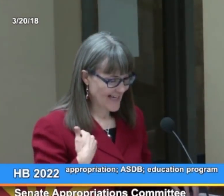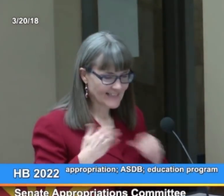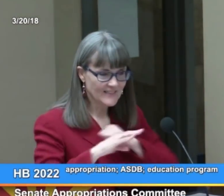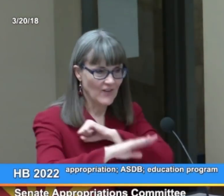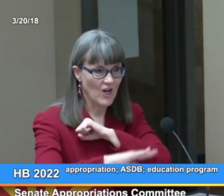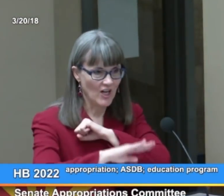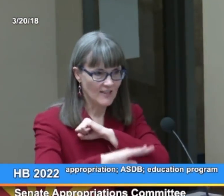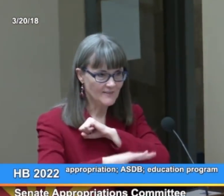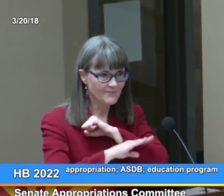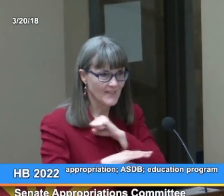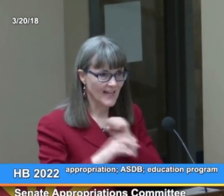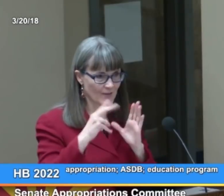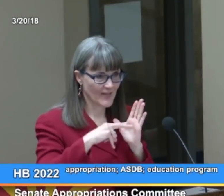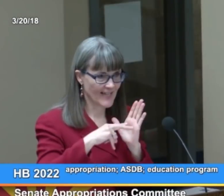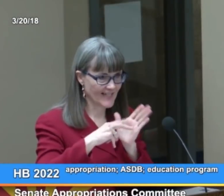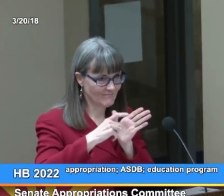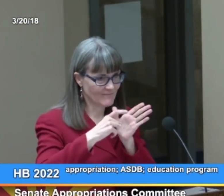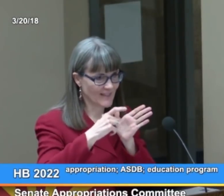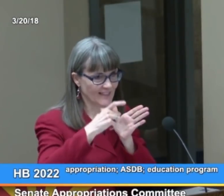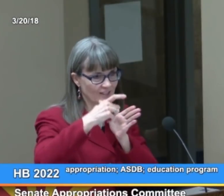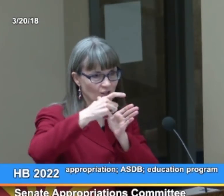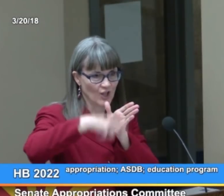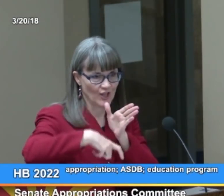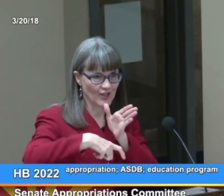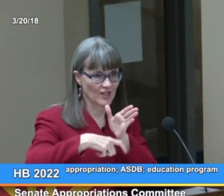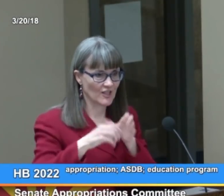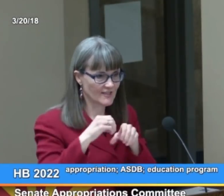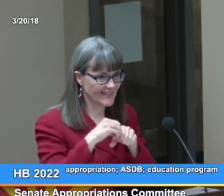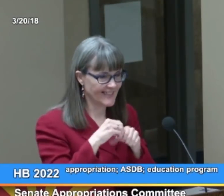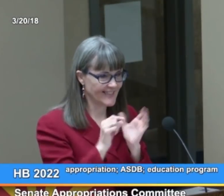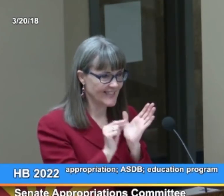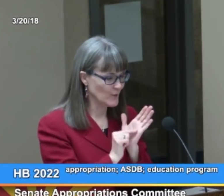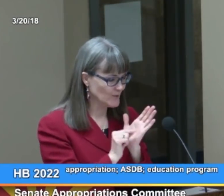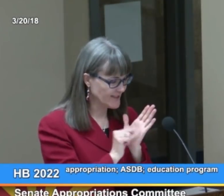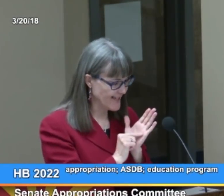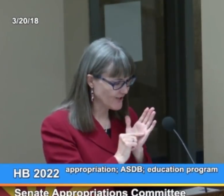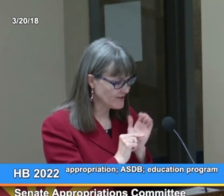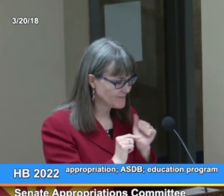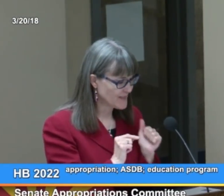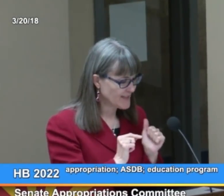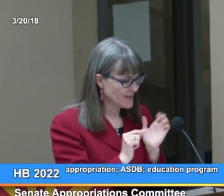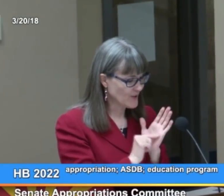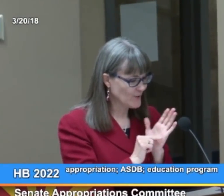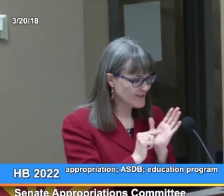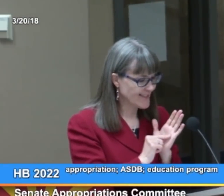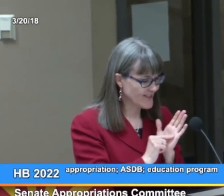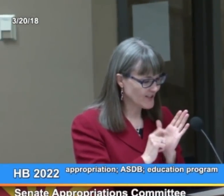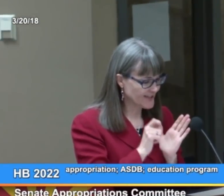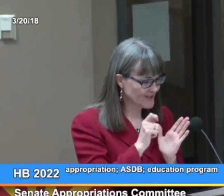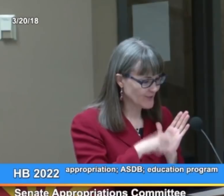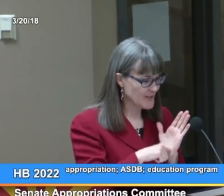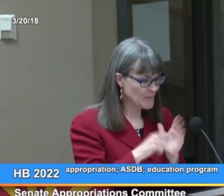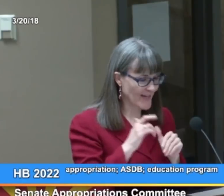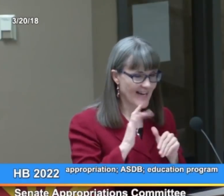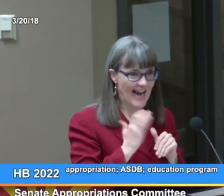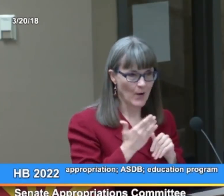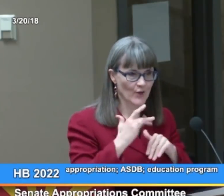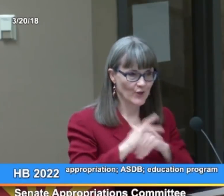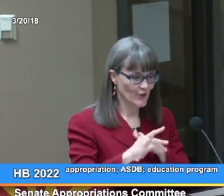Last fall, I read a little article in a newsletter. The newsletter is written by our